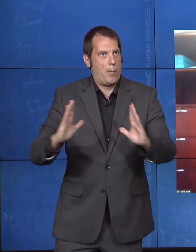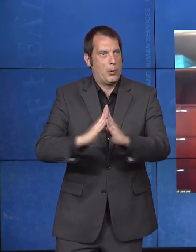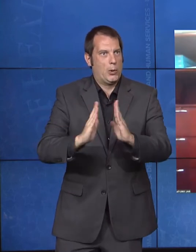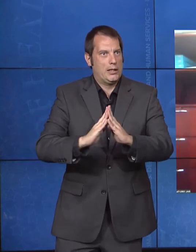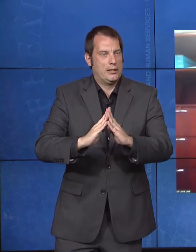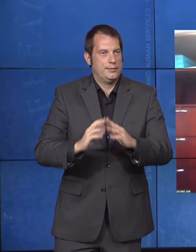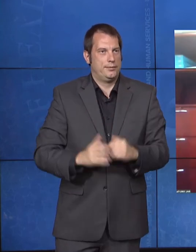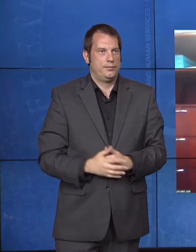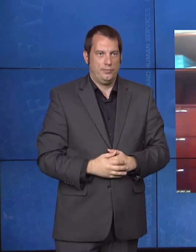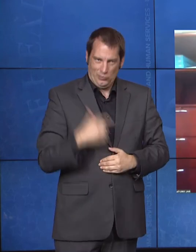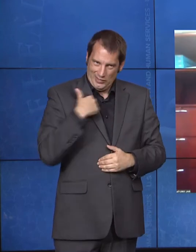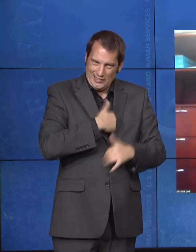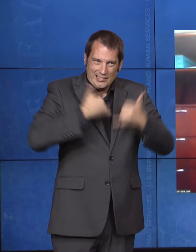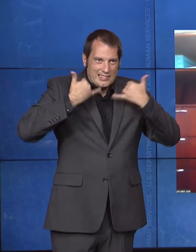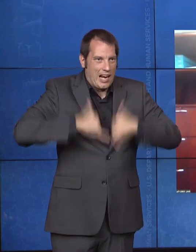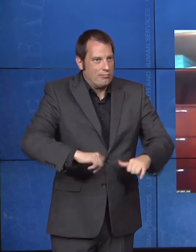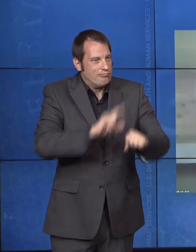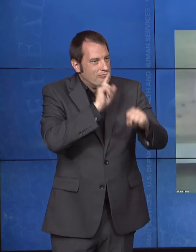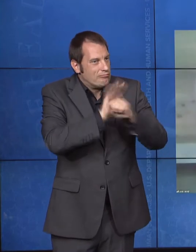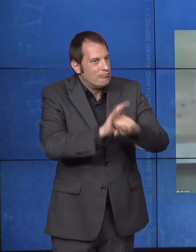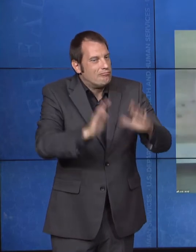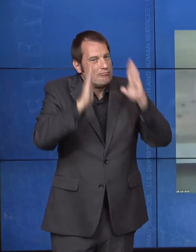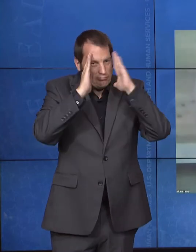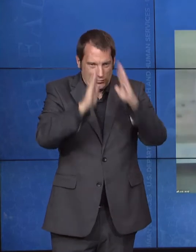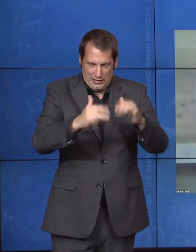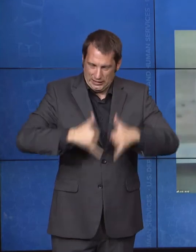Julie Hocker: Roger, I want to hit on something real briefly with you. Before we -- there